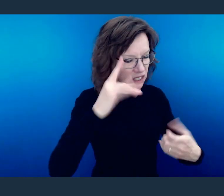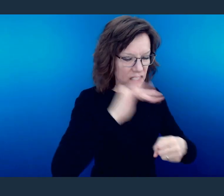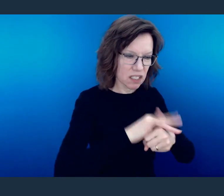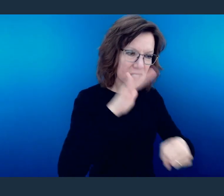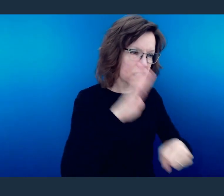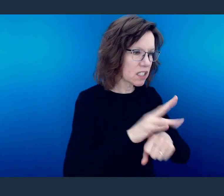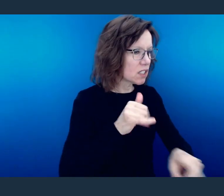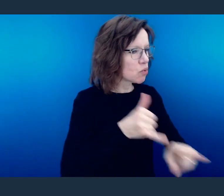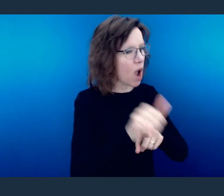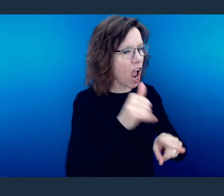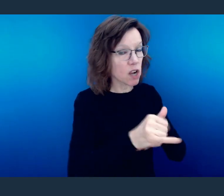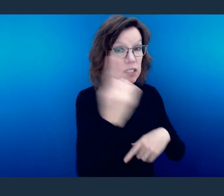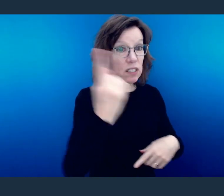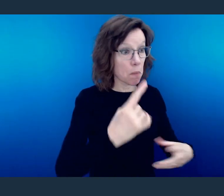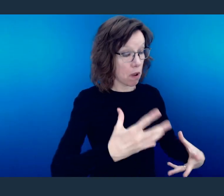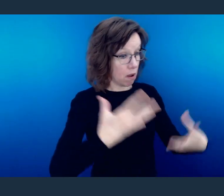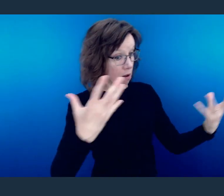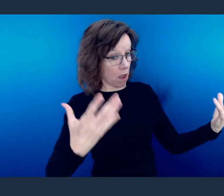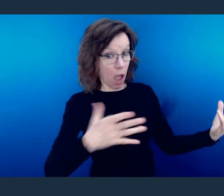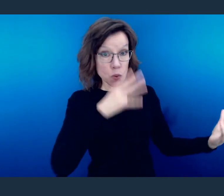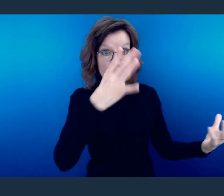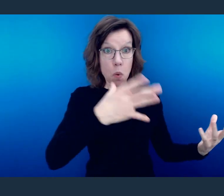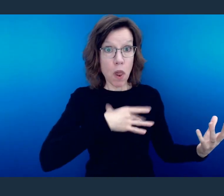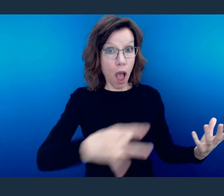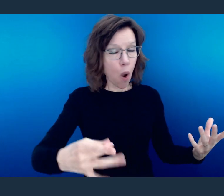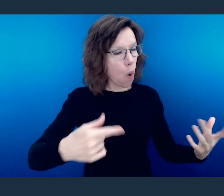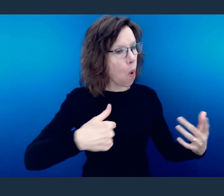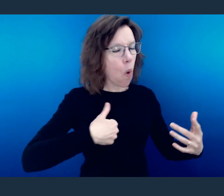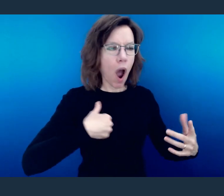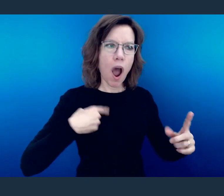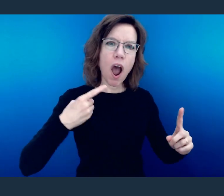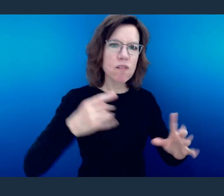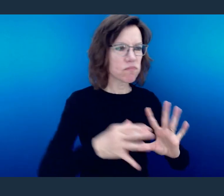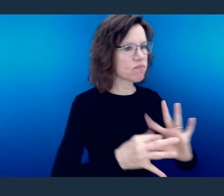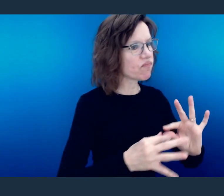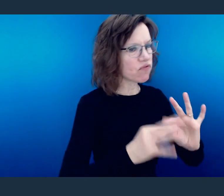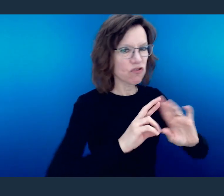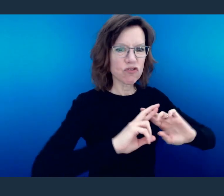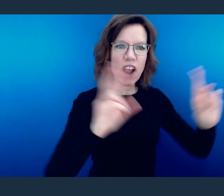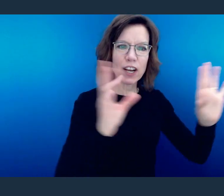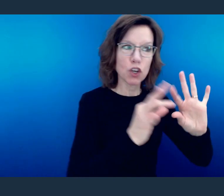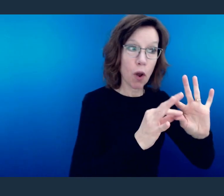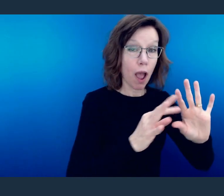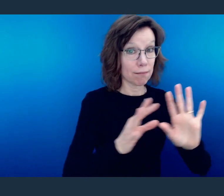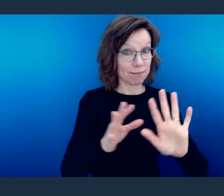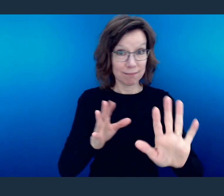And what happens is, when someone does something we don't like, we're about ready to cuss them out.